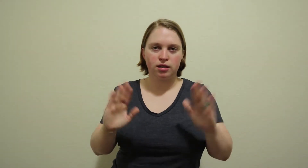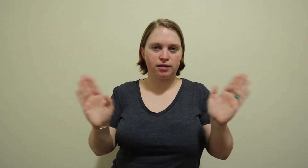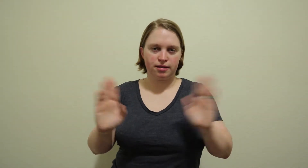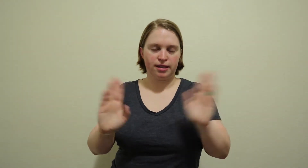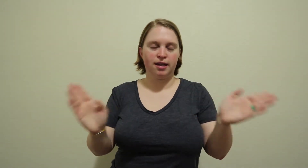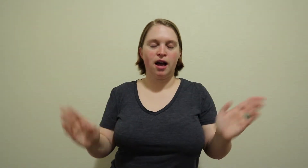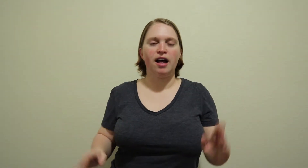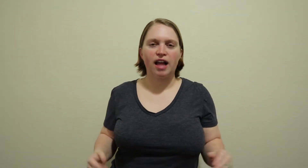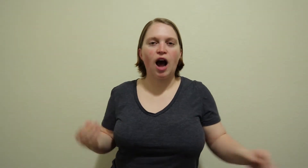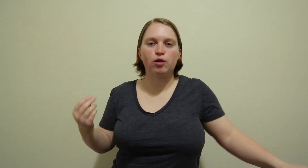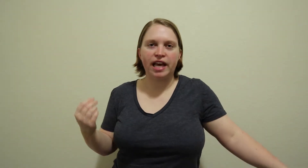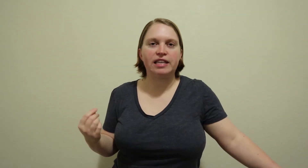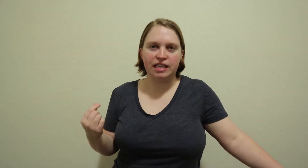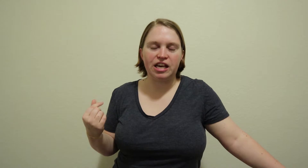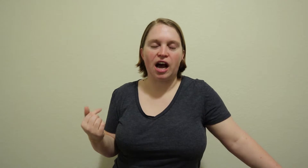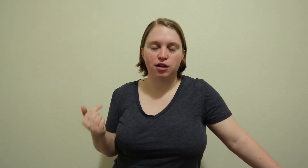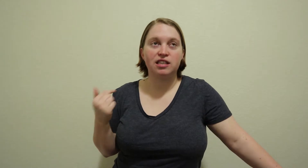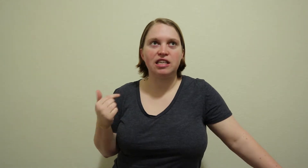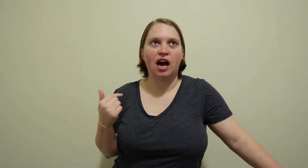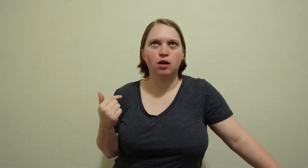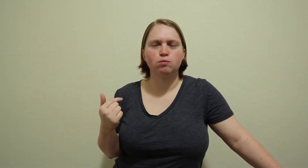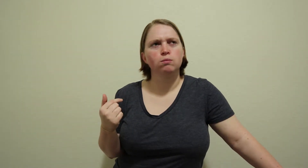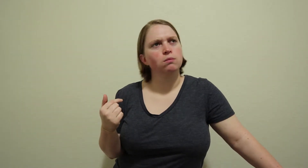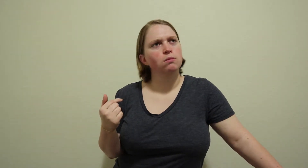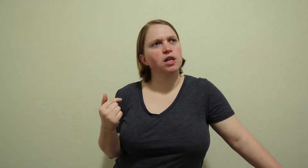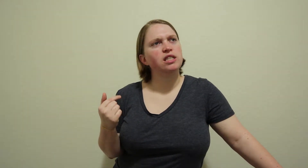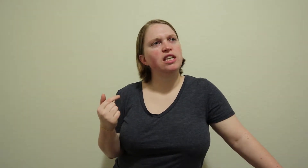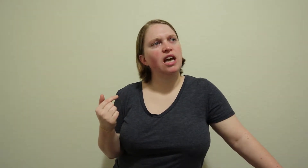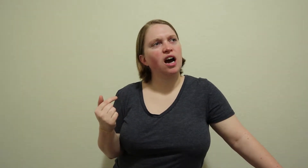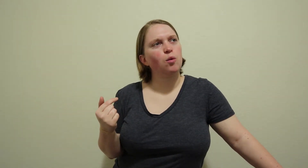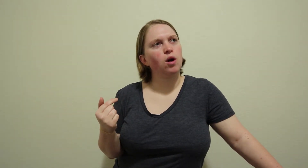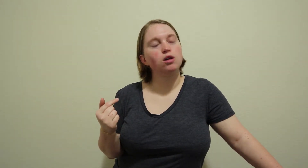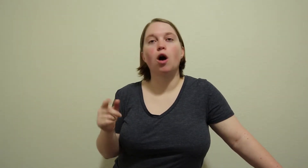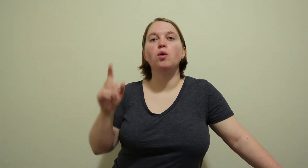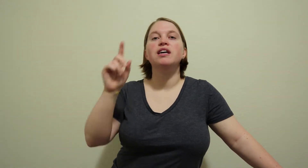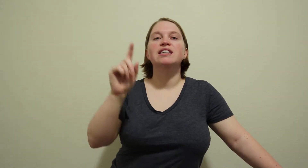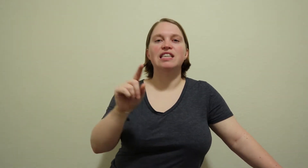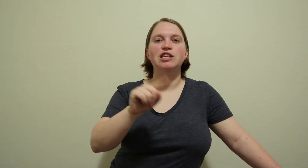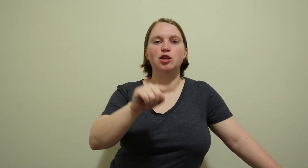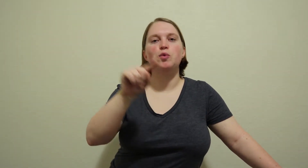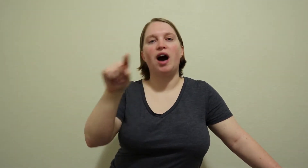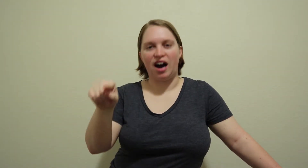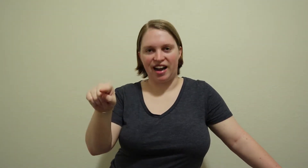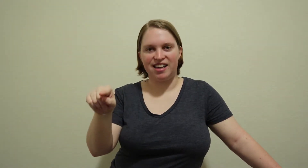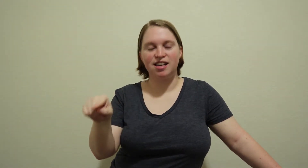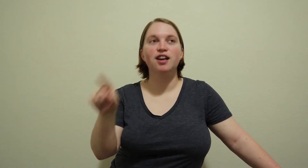like I'll get get DI, DIY, no, DUI